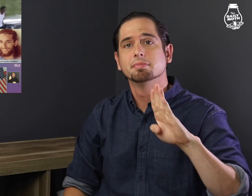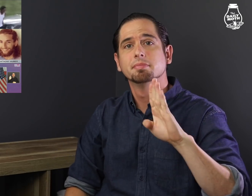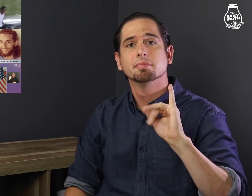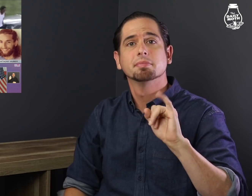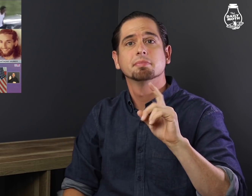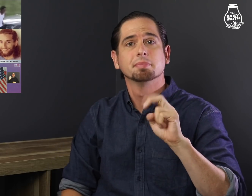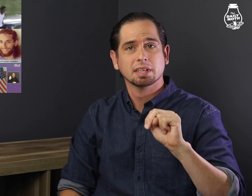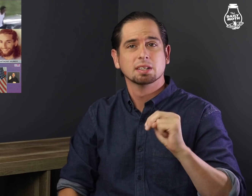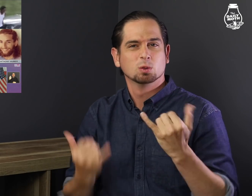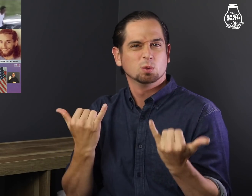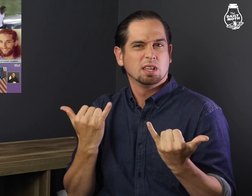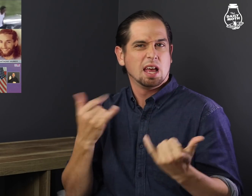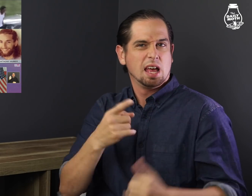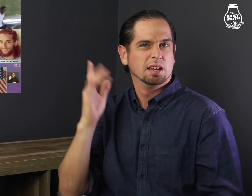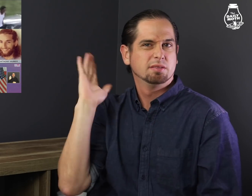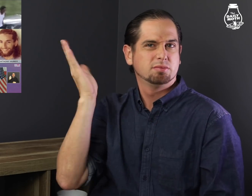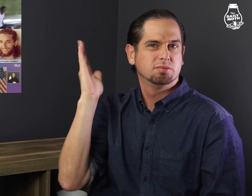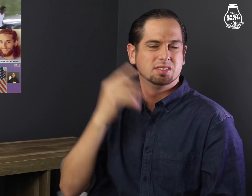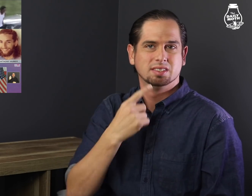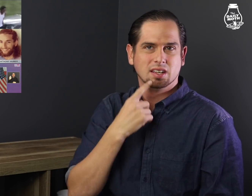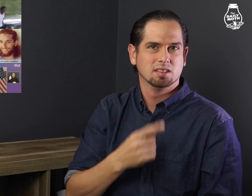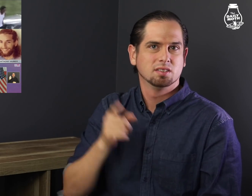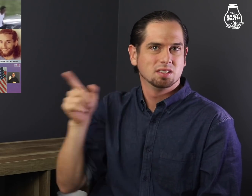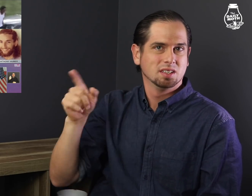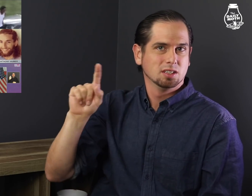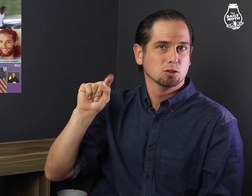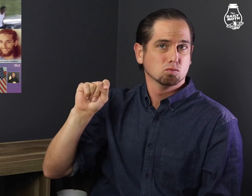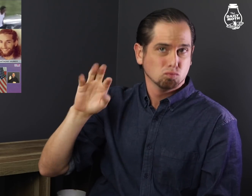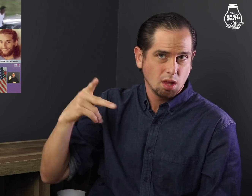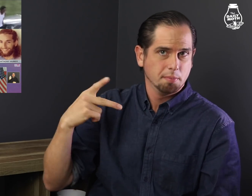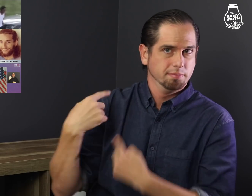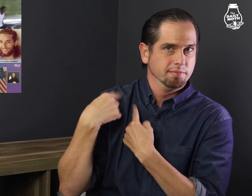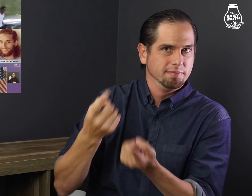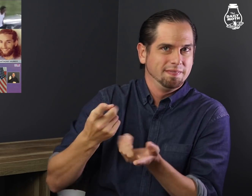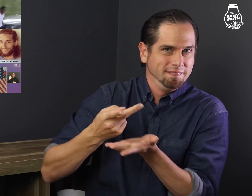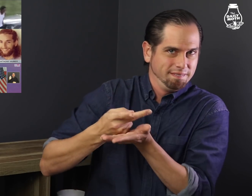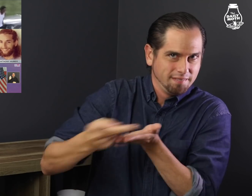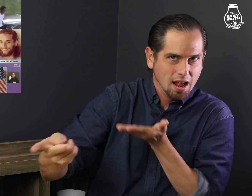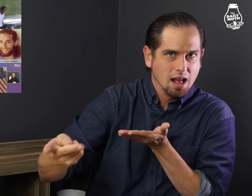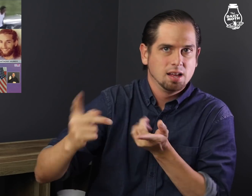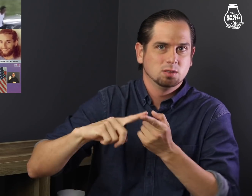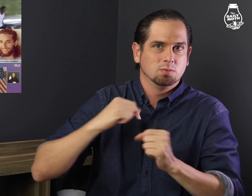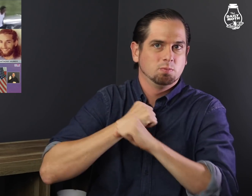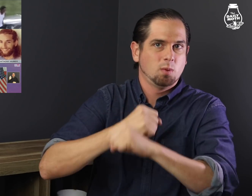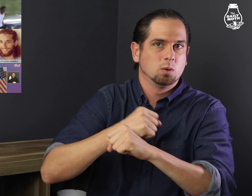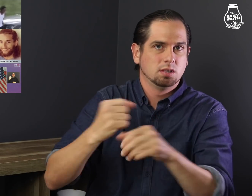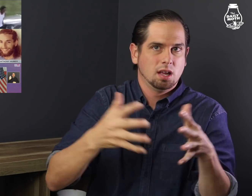Biden said today in a speech that Trump has failed to protect